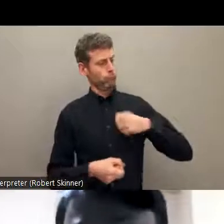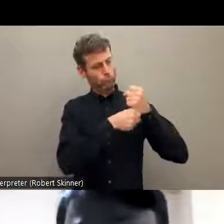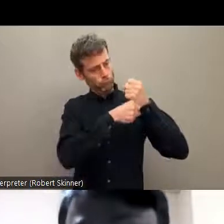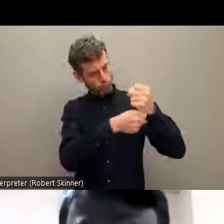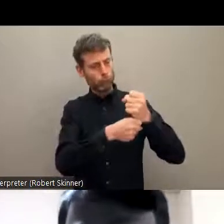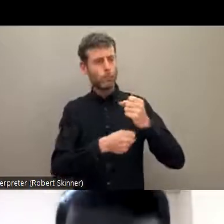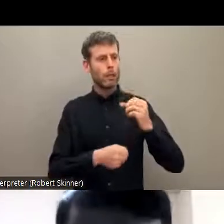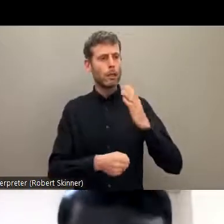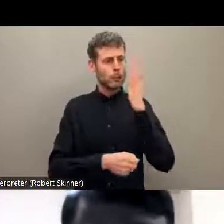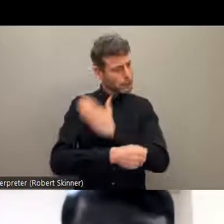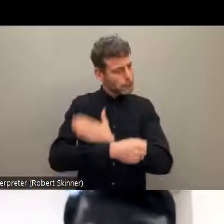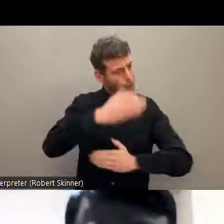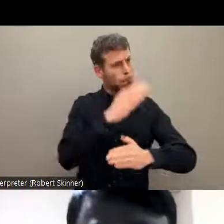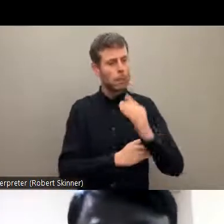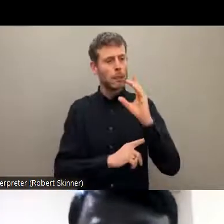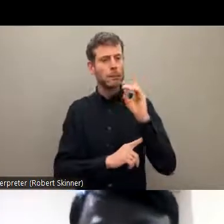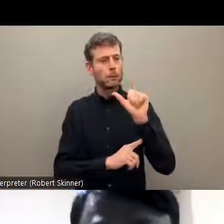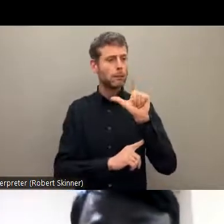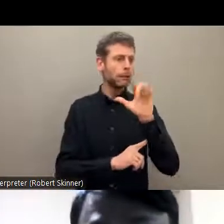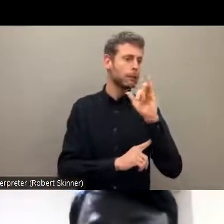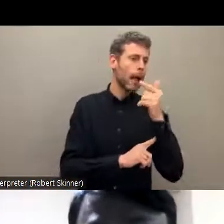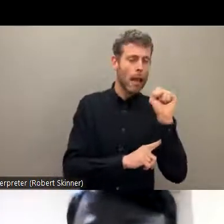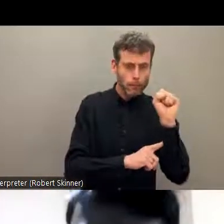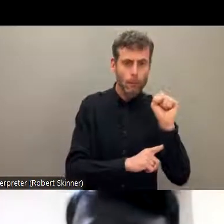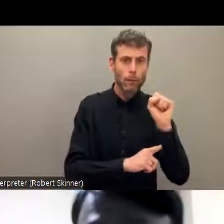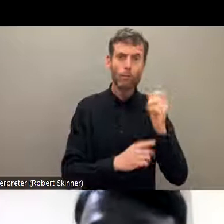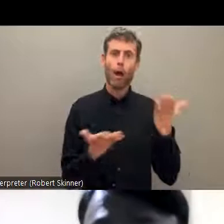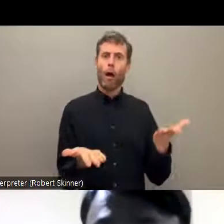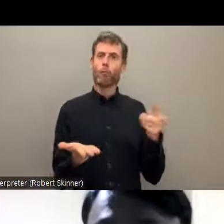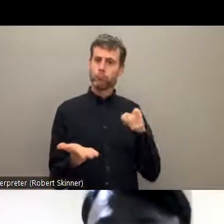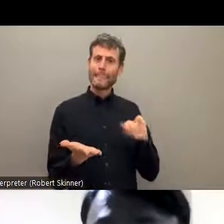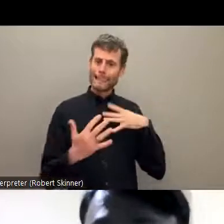can lead their advocacy. Third one is, of course,